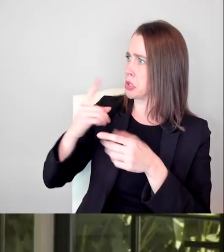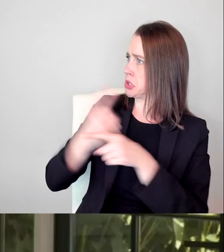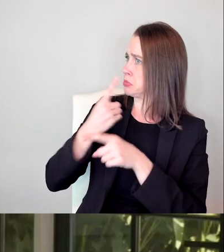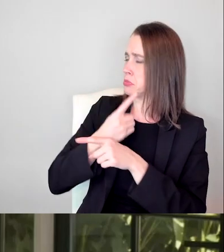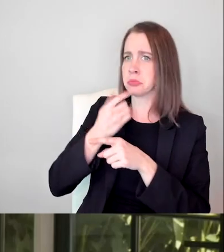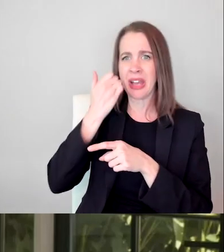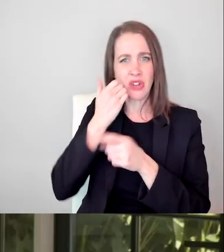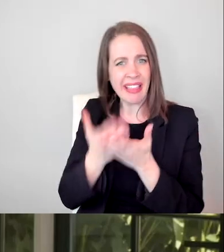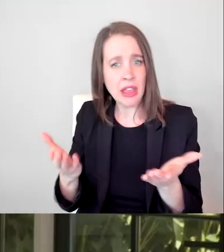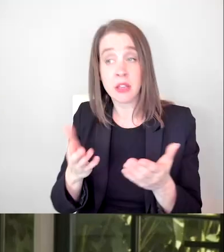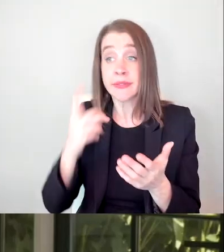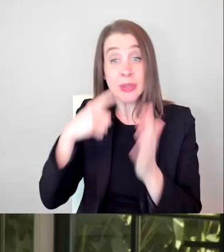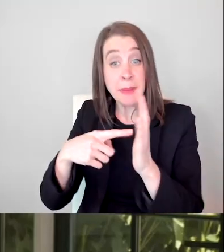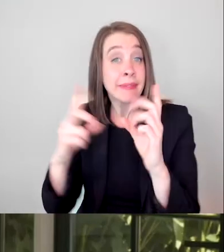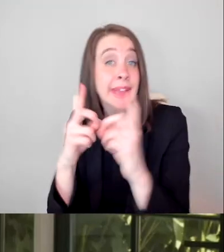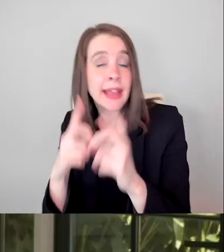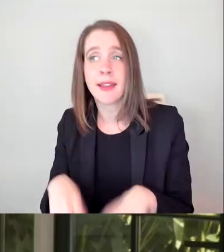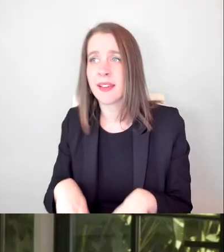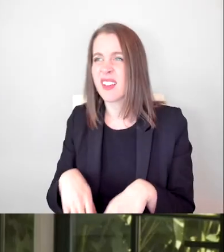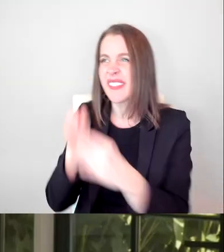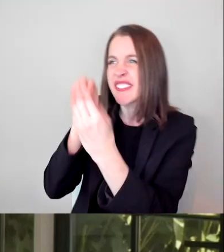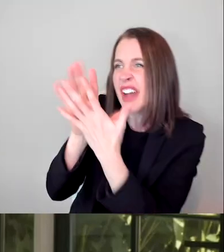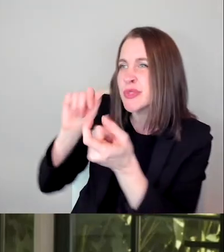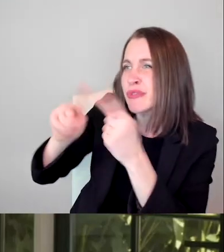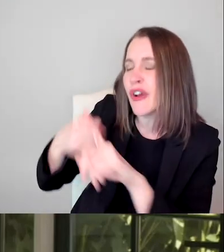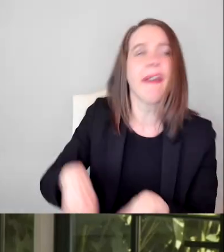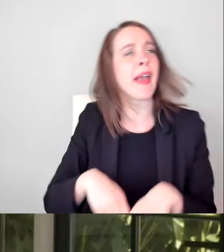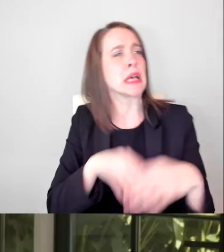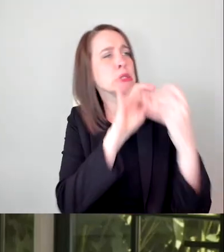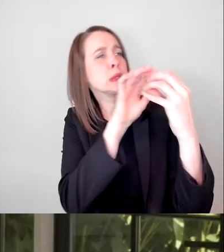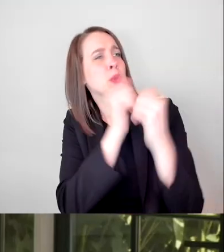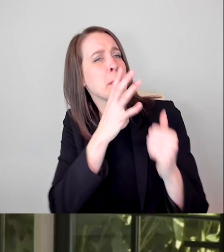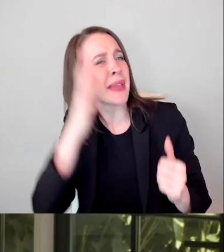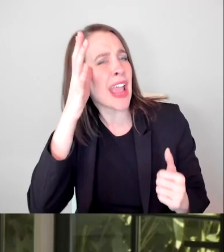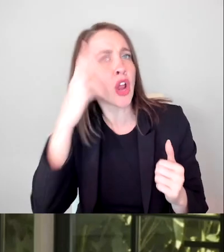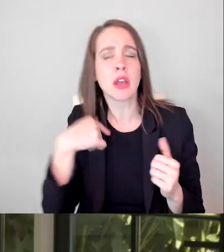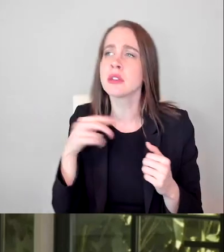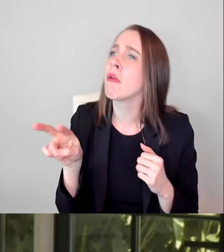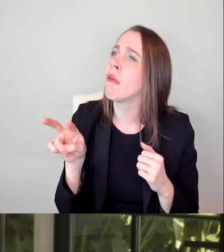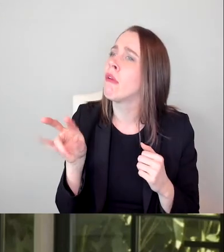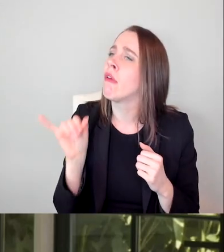and having fights with their friends and squabbles with their parents. And I'm not young.